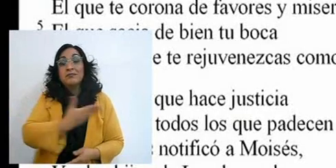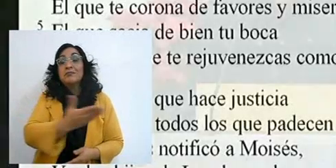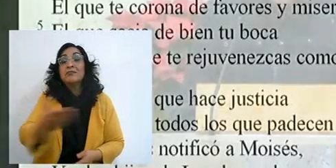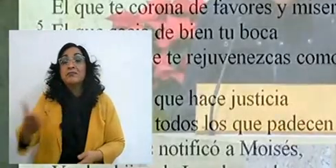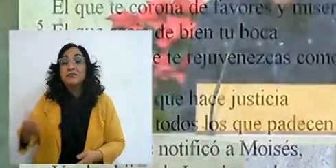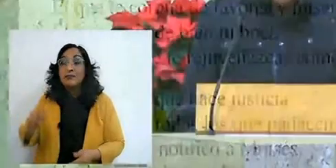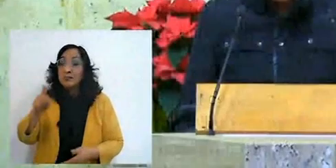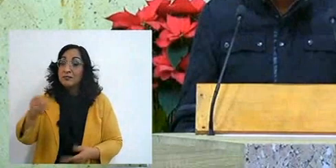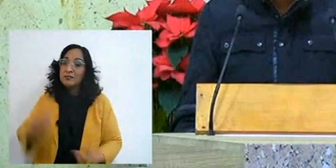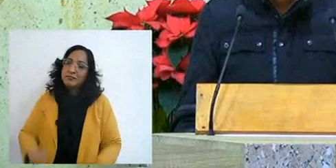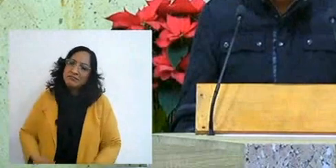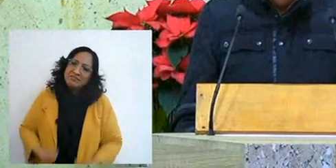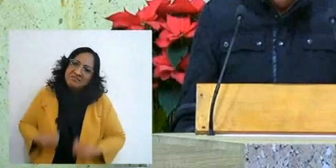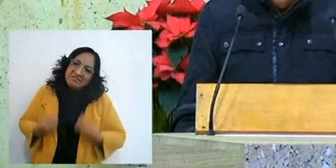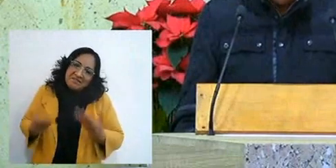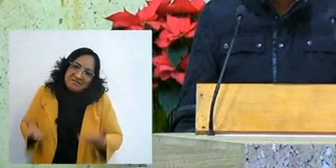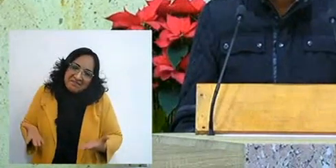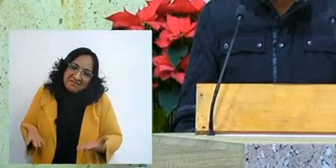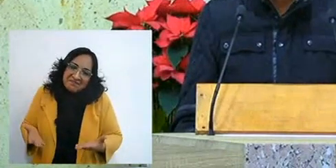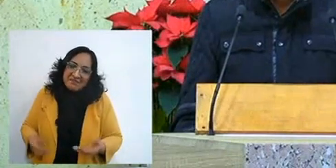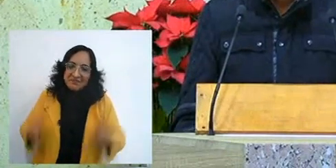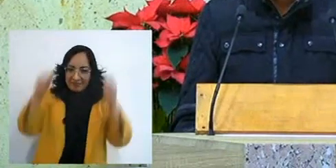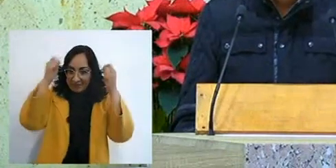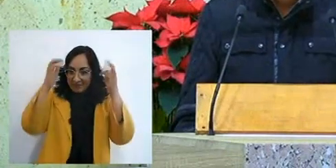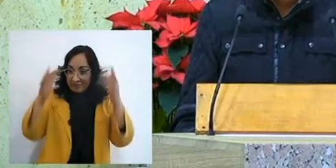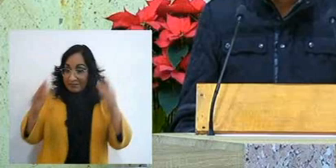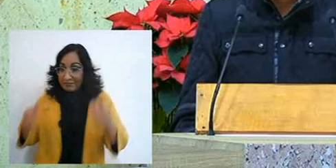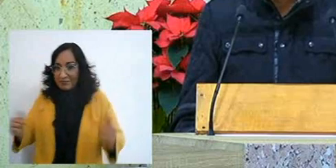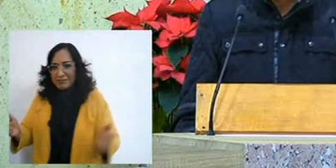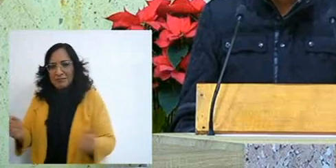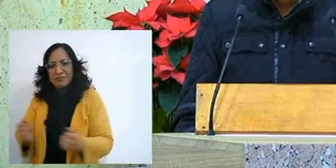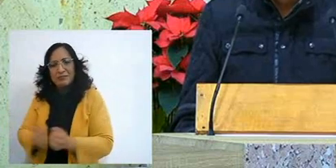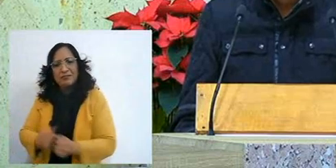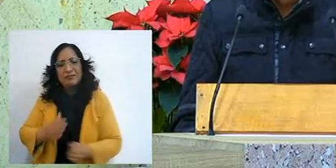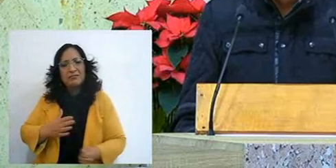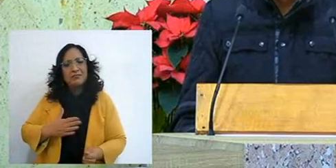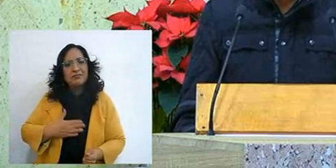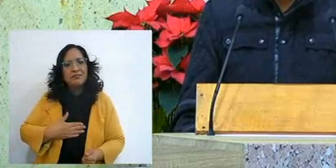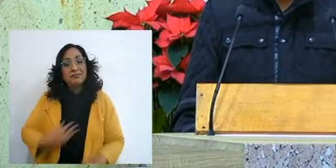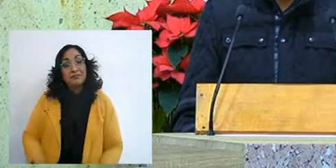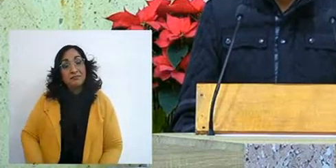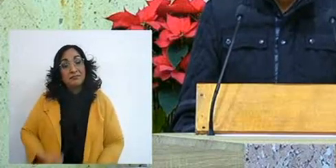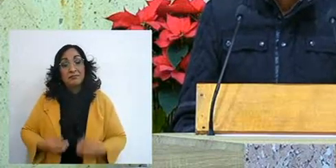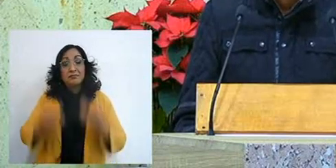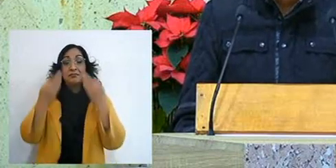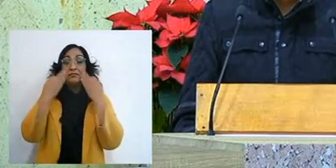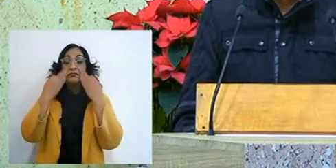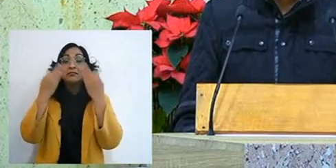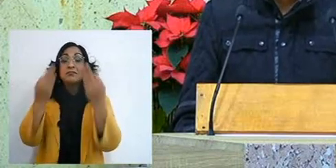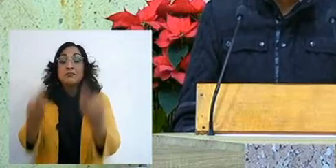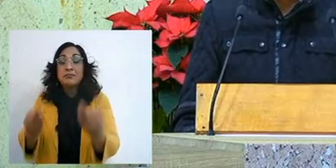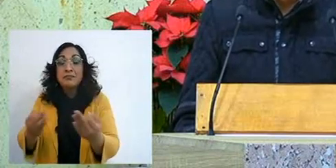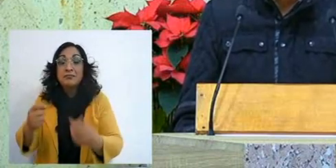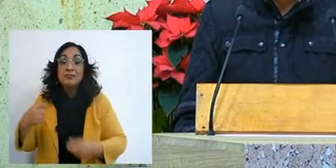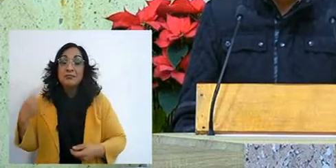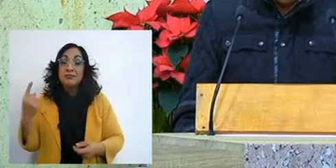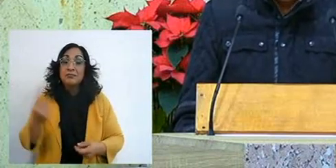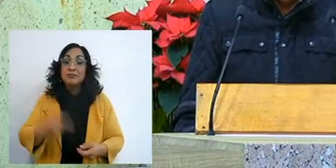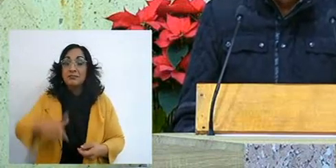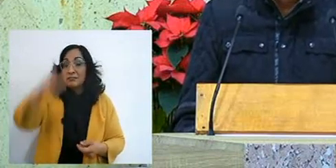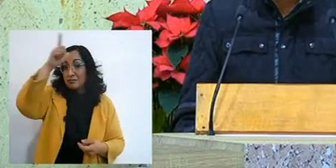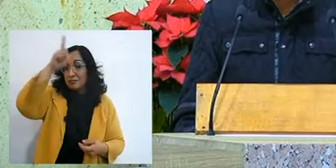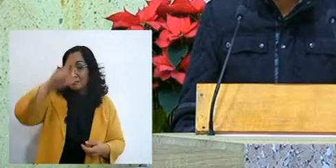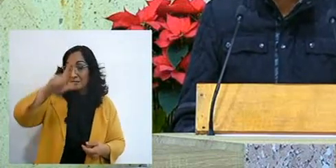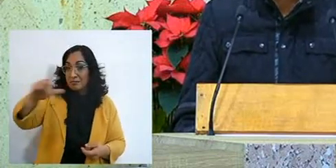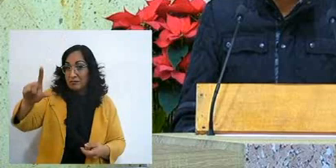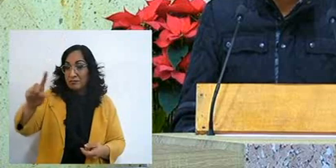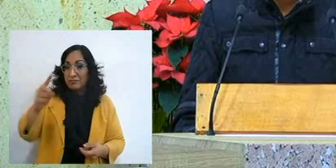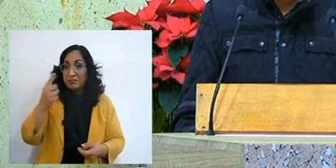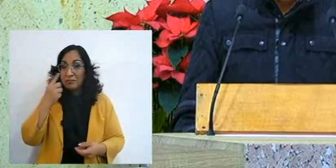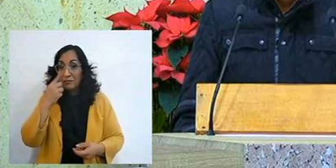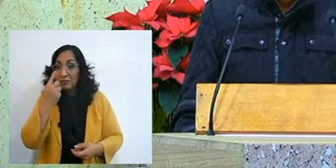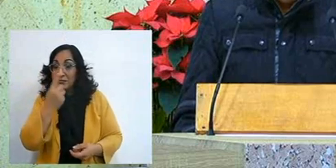and to bless him, because it is with my life, with my testimony, to be a light in the eyes of others,